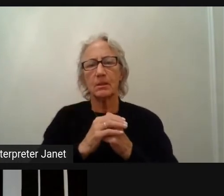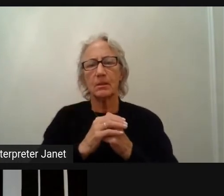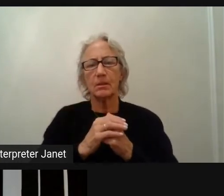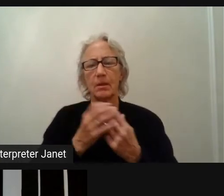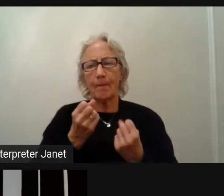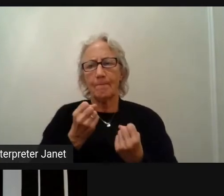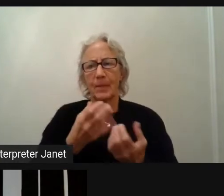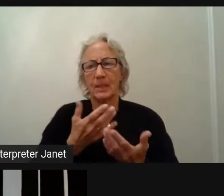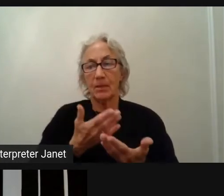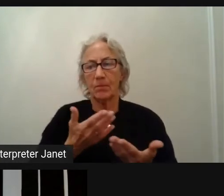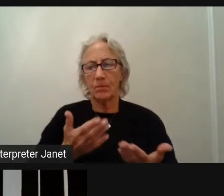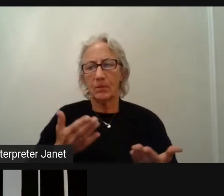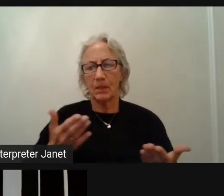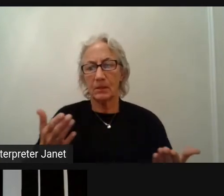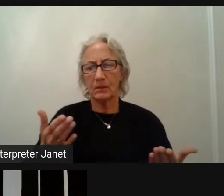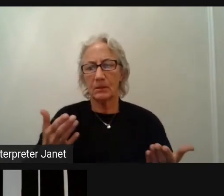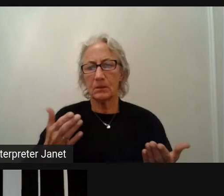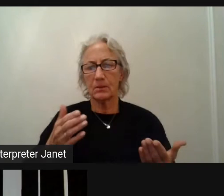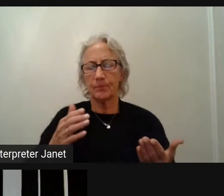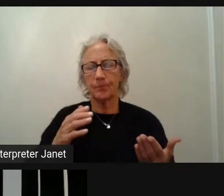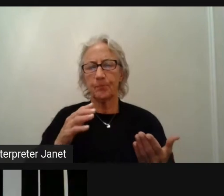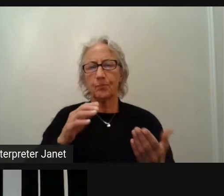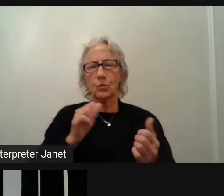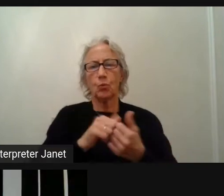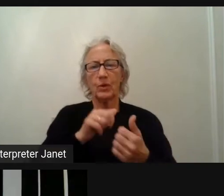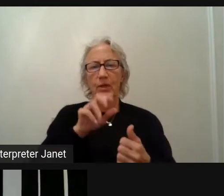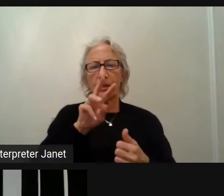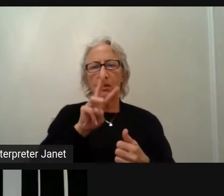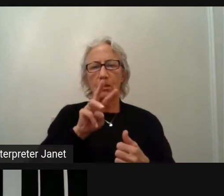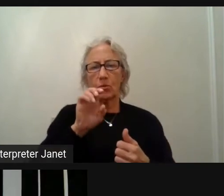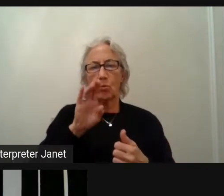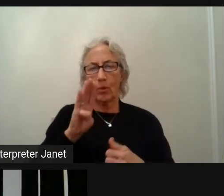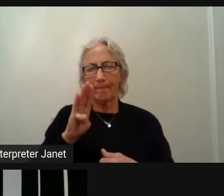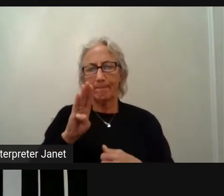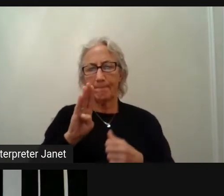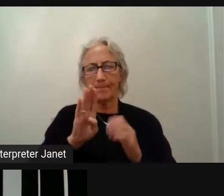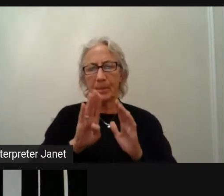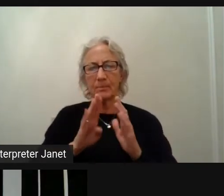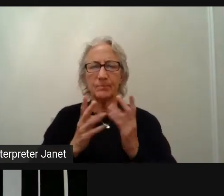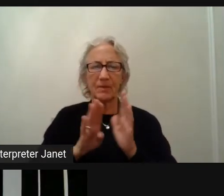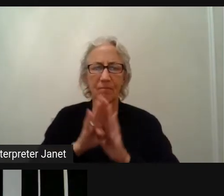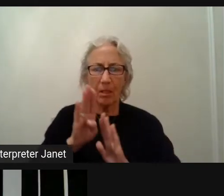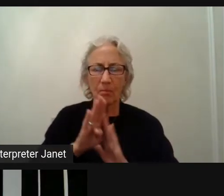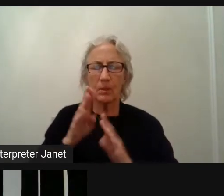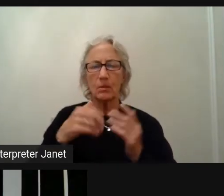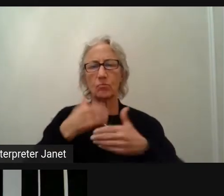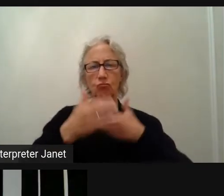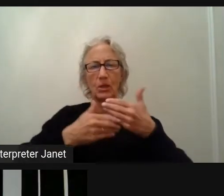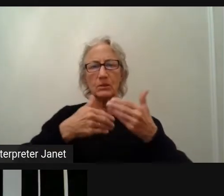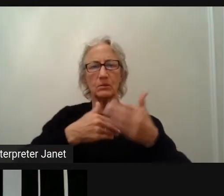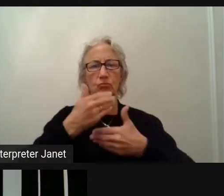especially in the web development that are a process. We are talking about performance that is constantly changing.